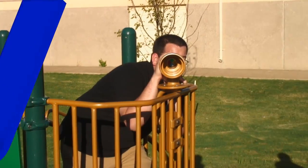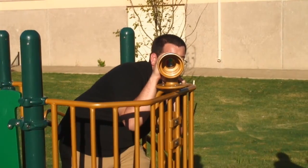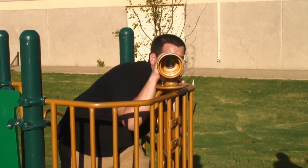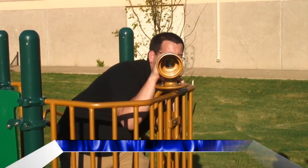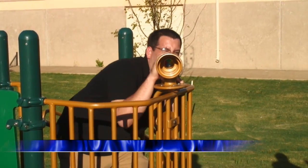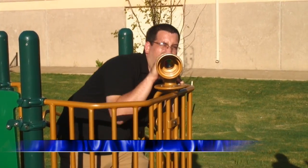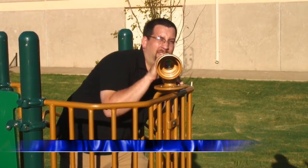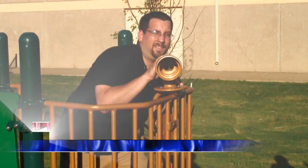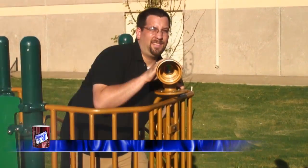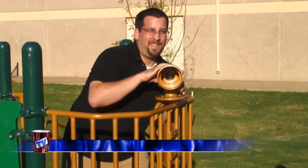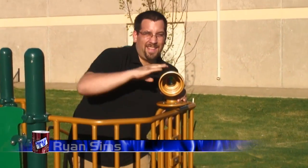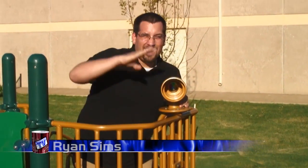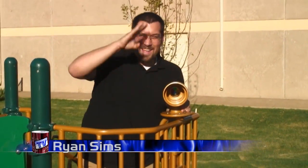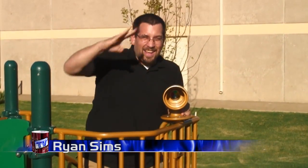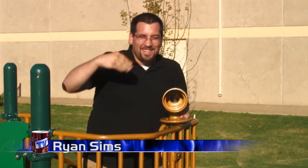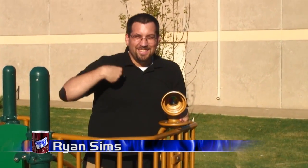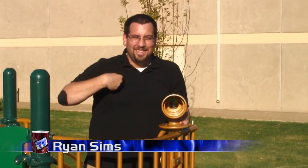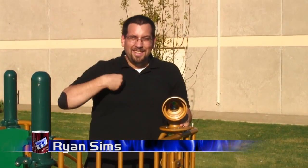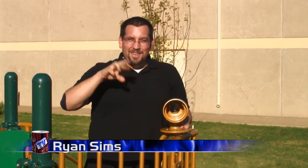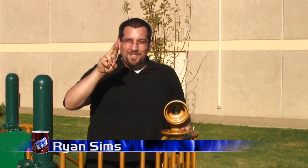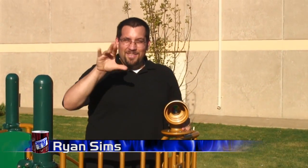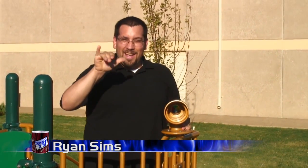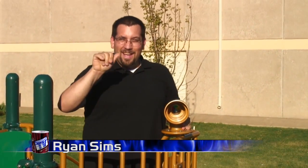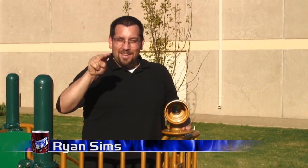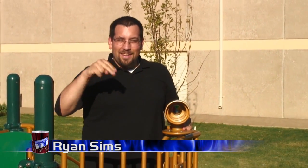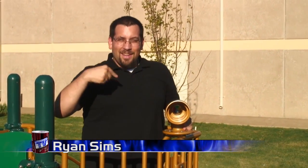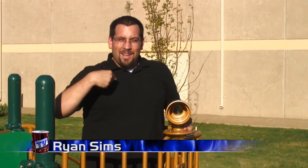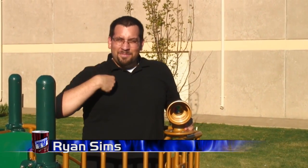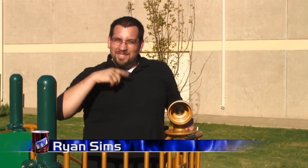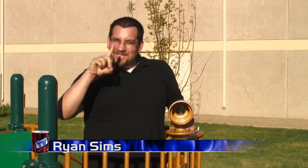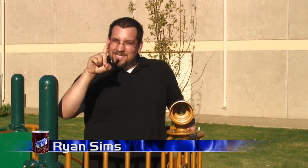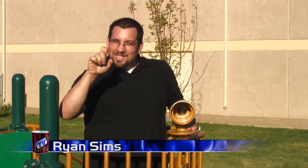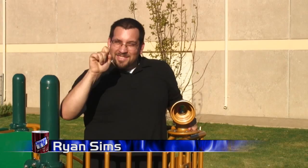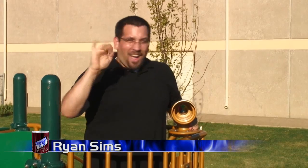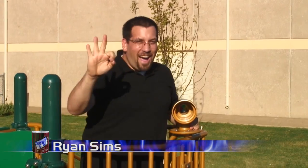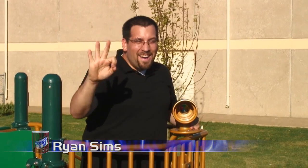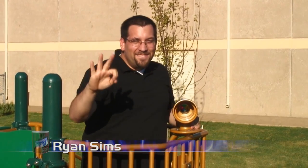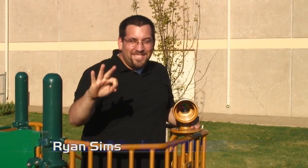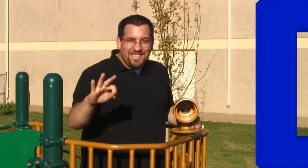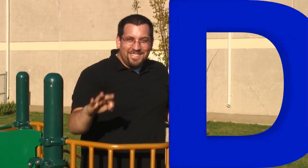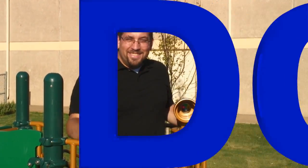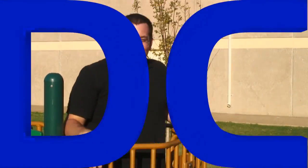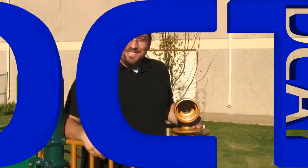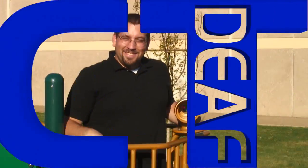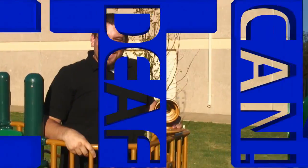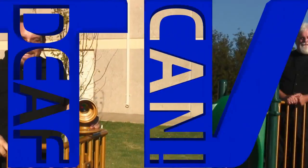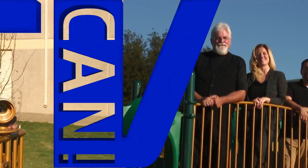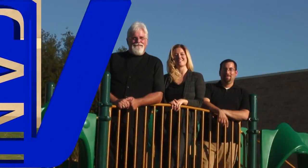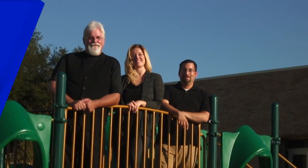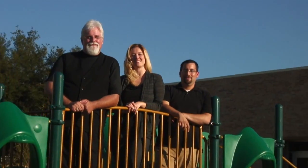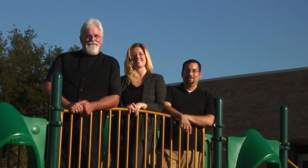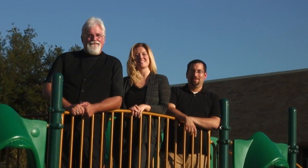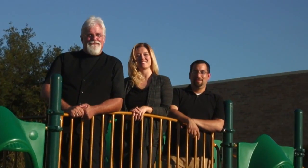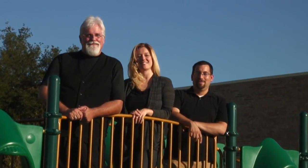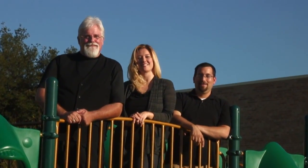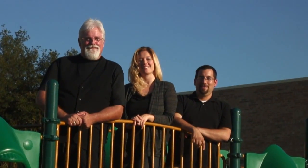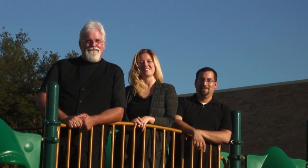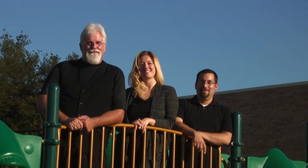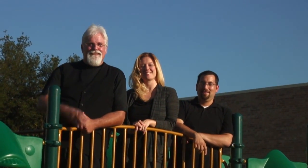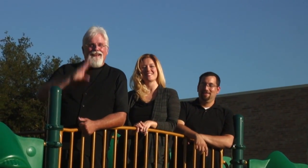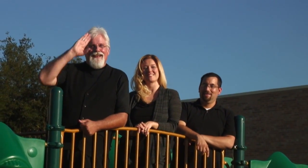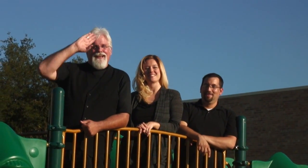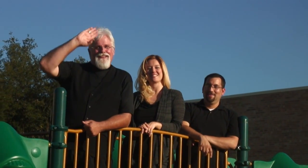Ryan: And hello there I'm Ryan and I am D E A F Deaf.